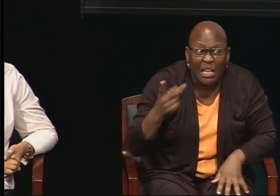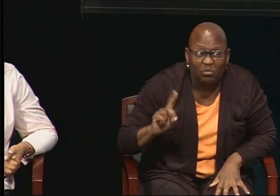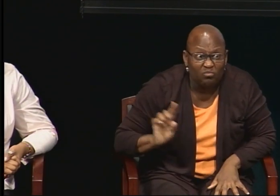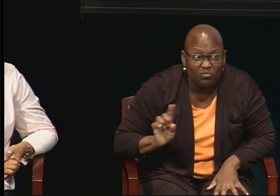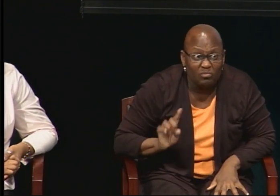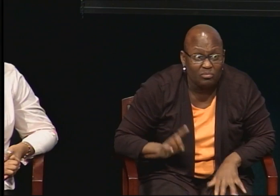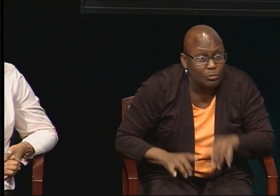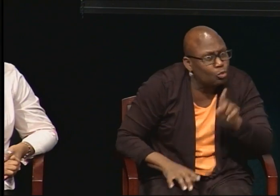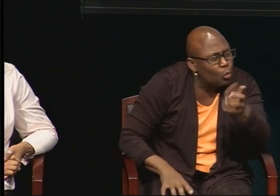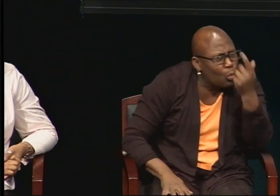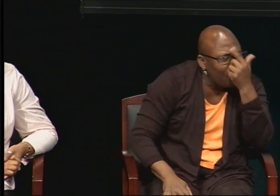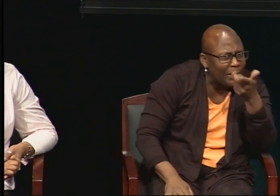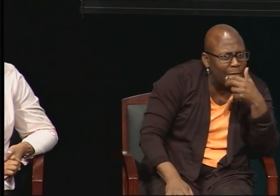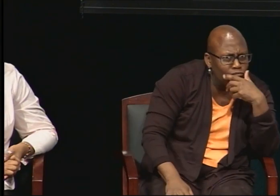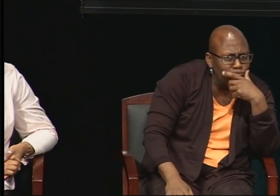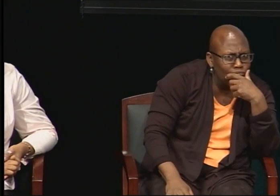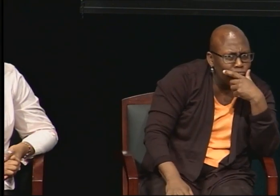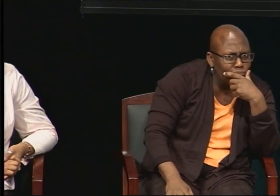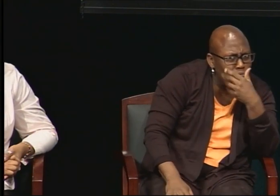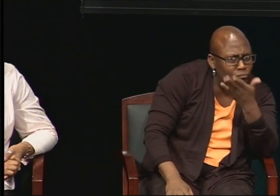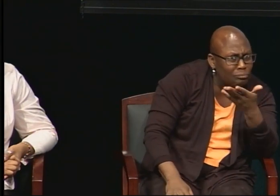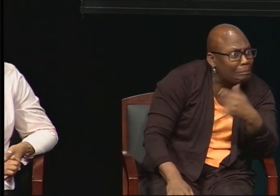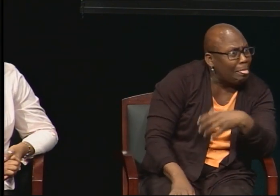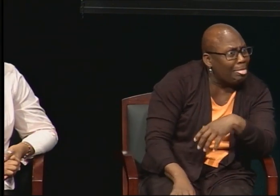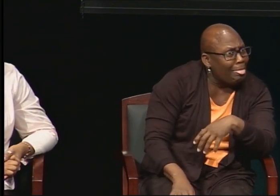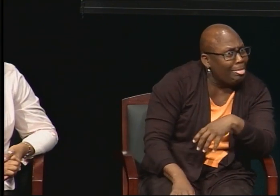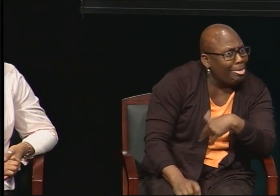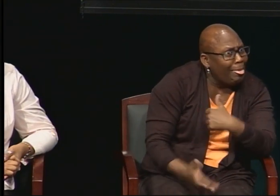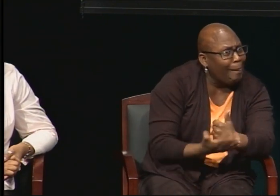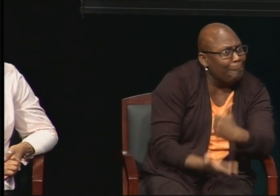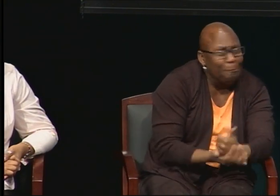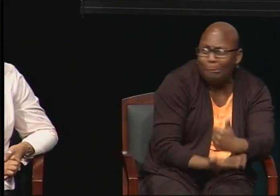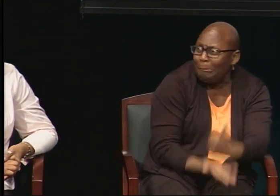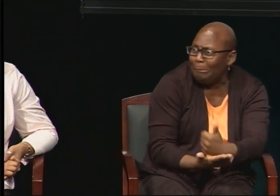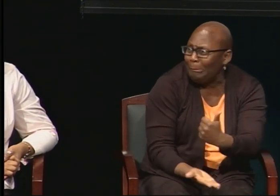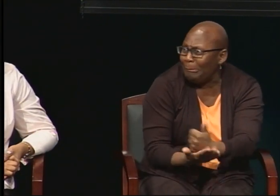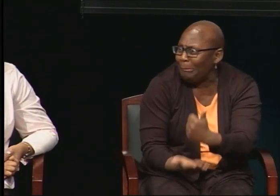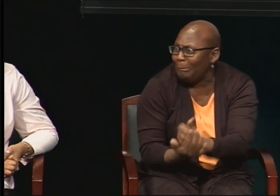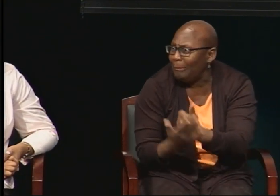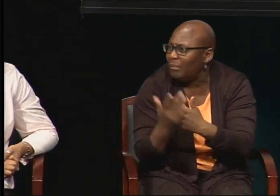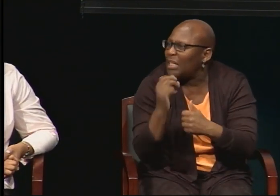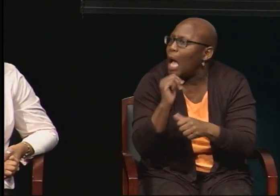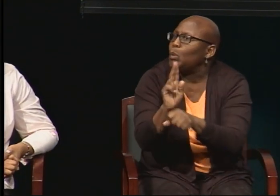What do you think? So I was thinking to myself: I need help. And I had to really expand my ways of thinking.